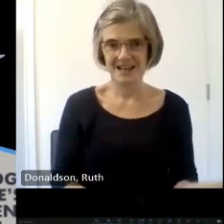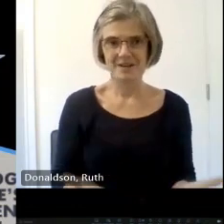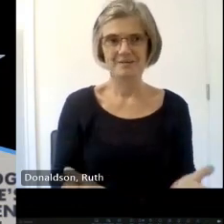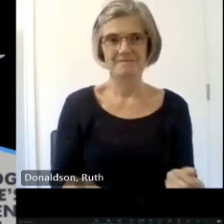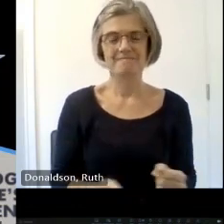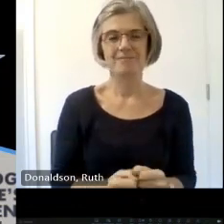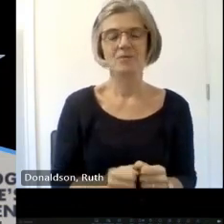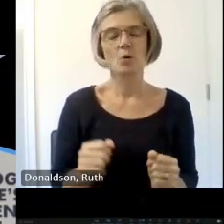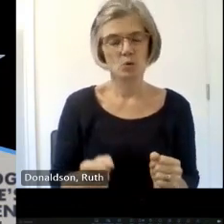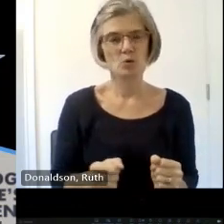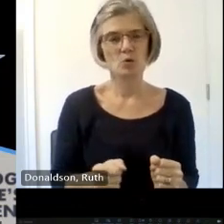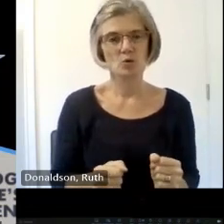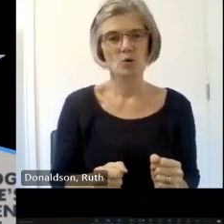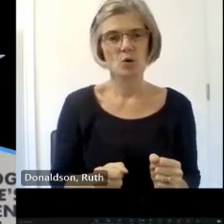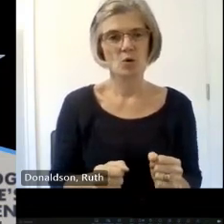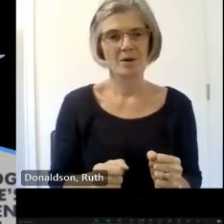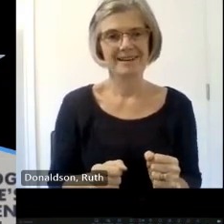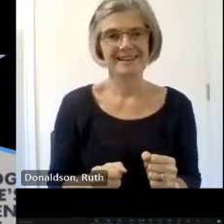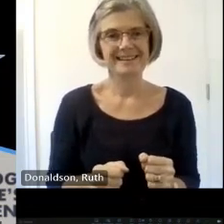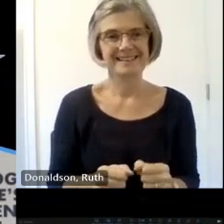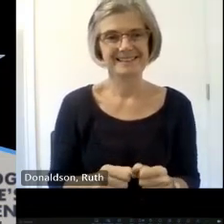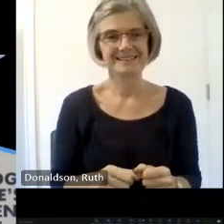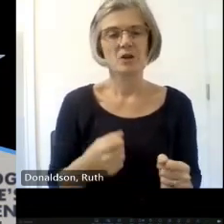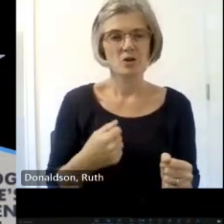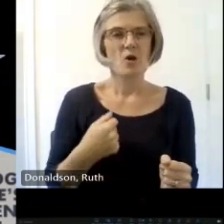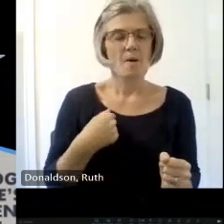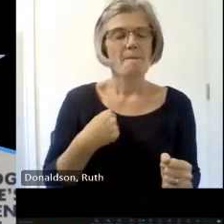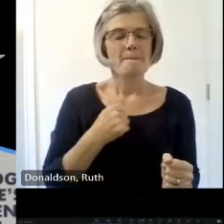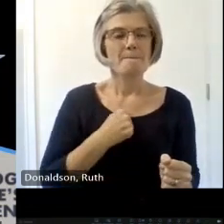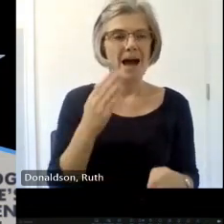four people who worked in community Heritage in Scotland and what was once provision province of